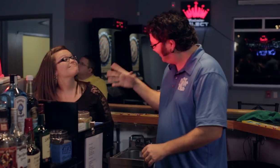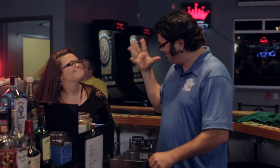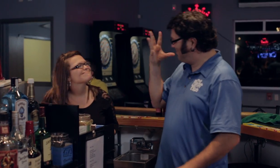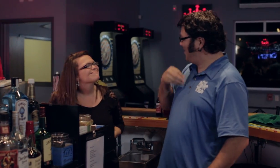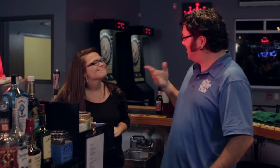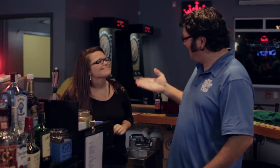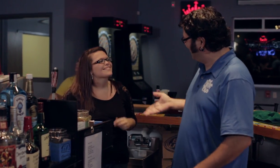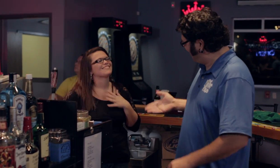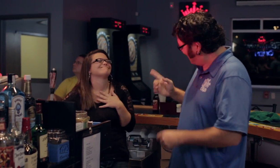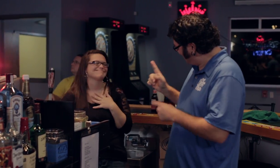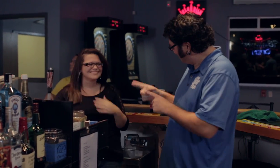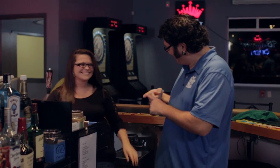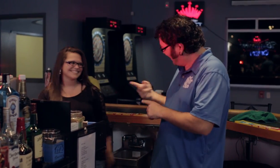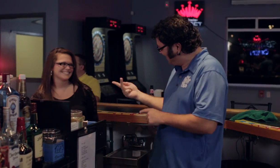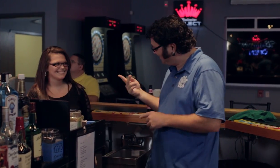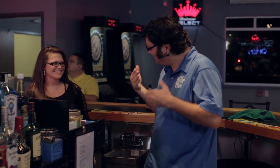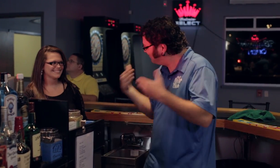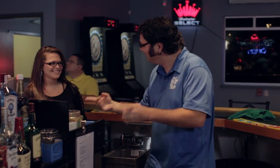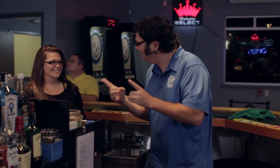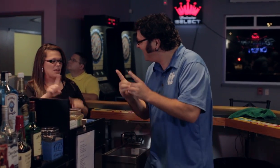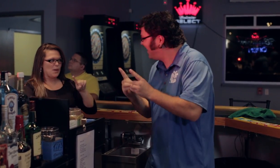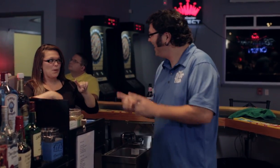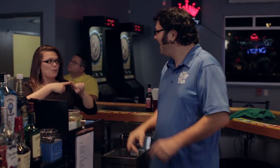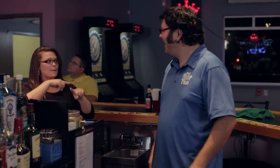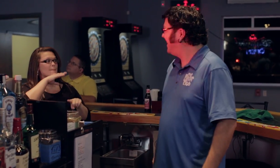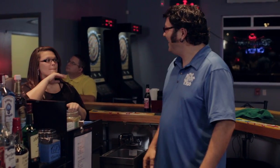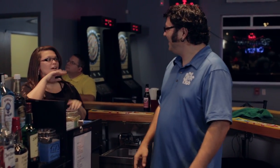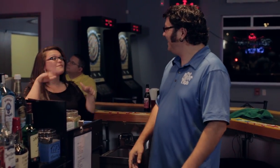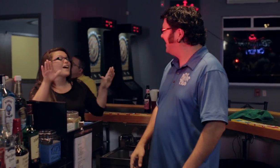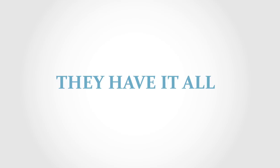You're beautiful, you know? When will we go out on a date? When pigs fly!